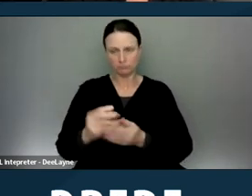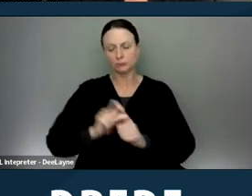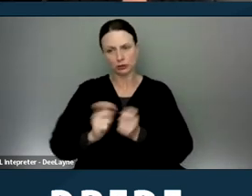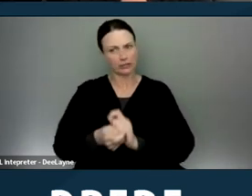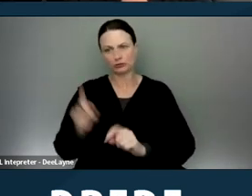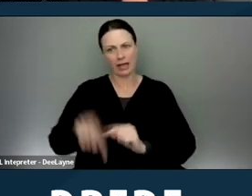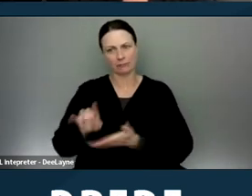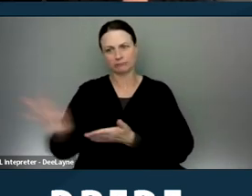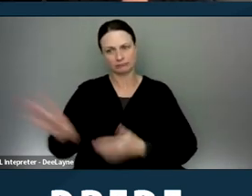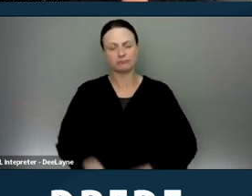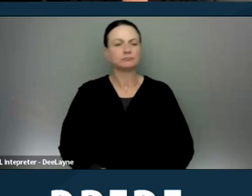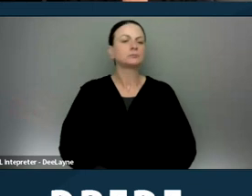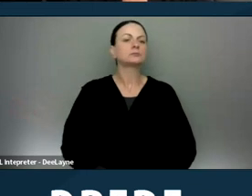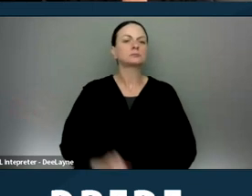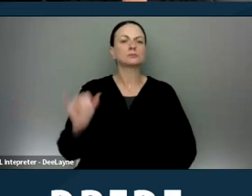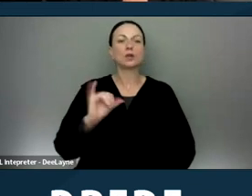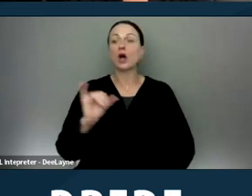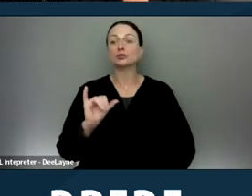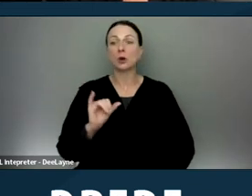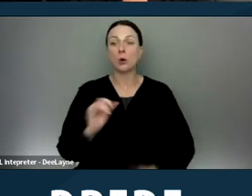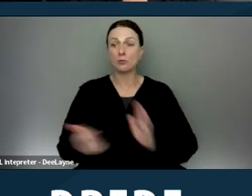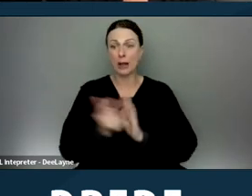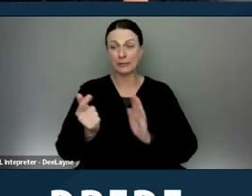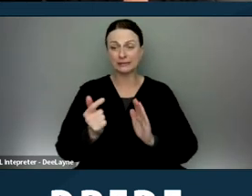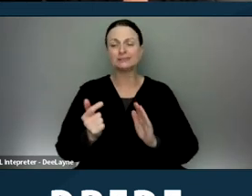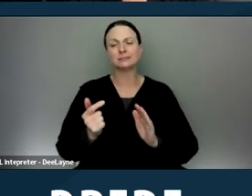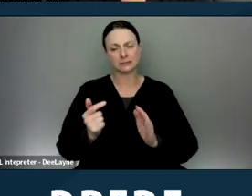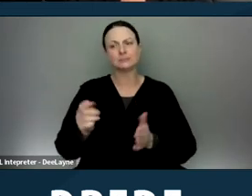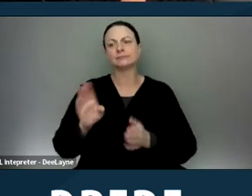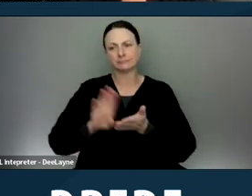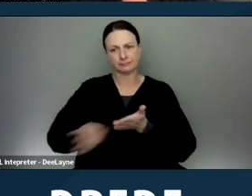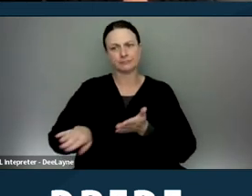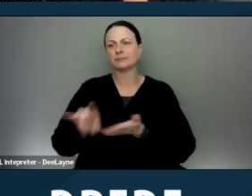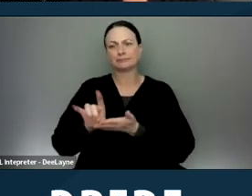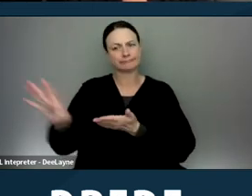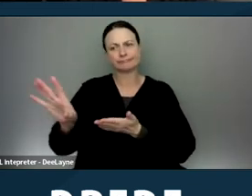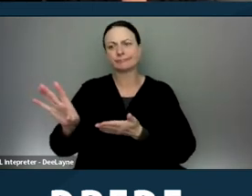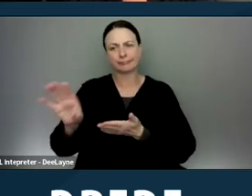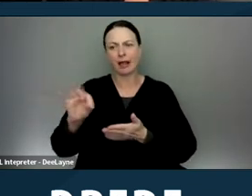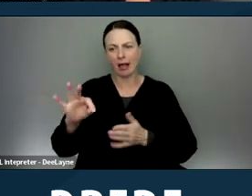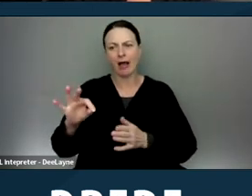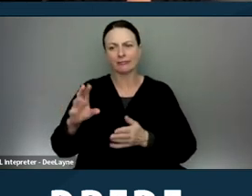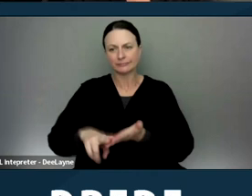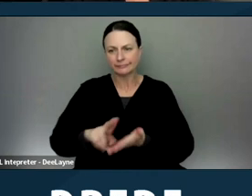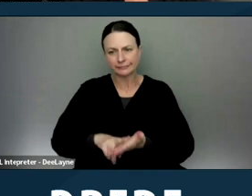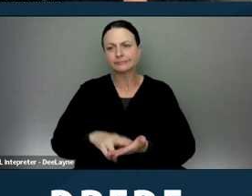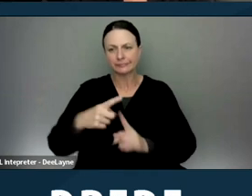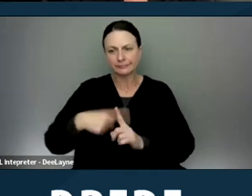It also prohibits interruption or again, termination of tenancy. Includes falsely representing